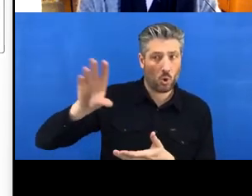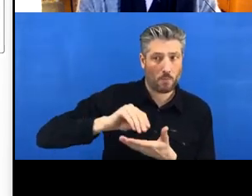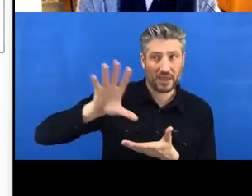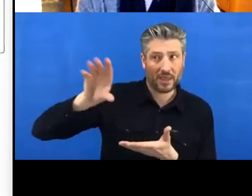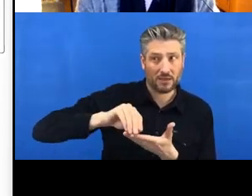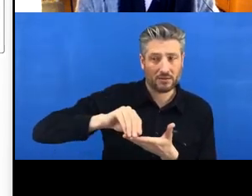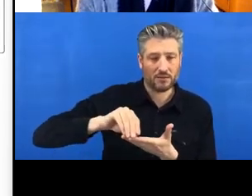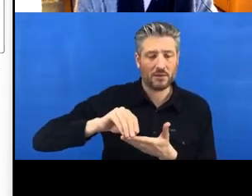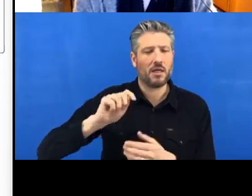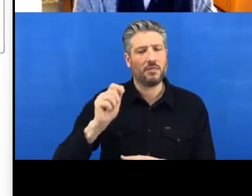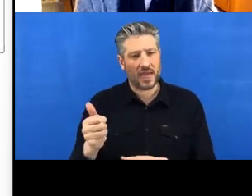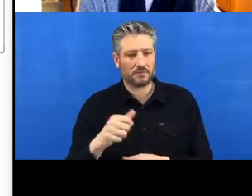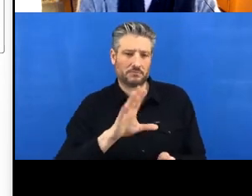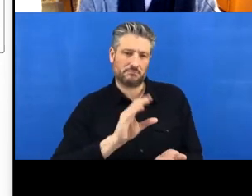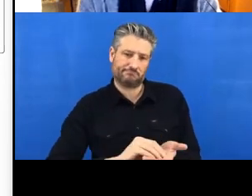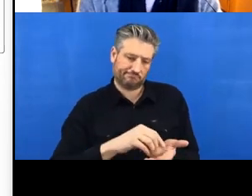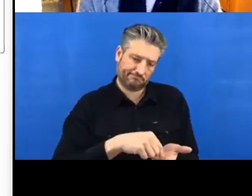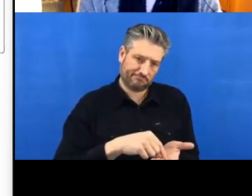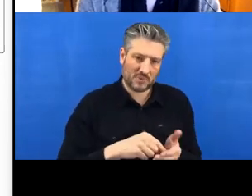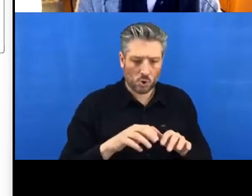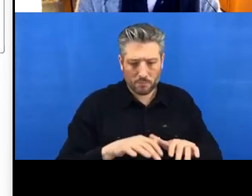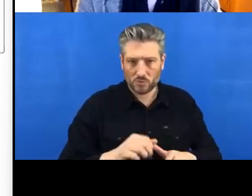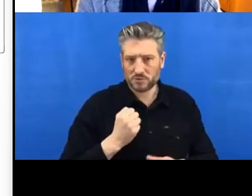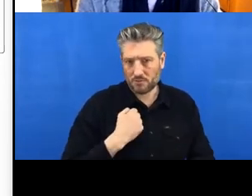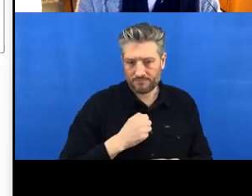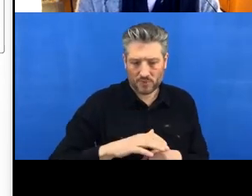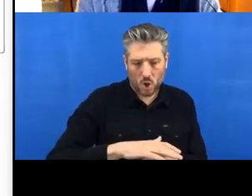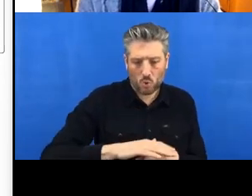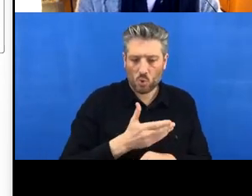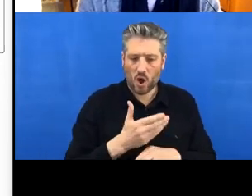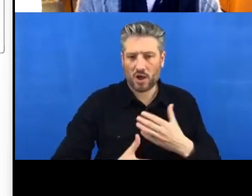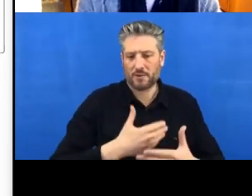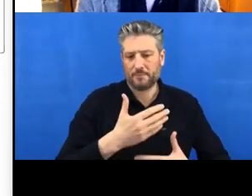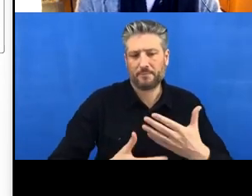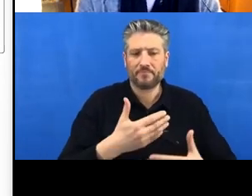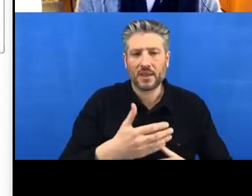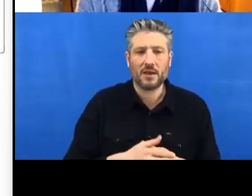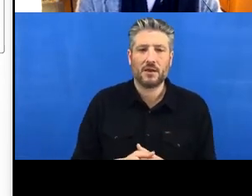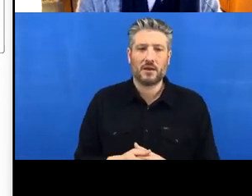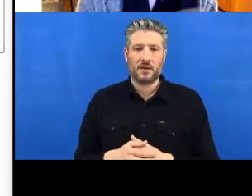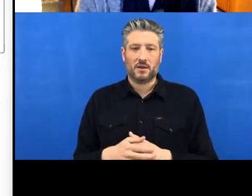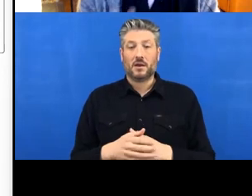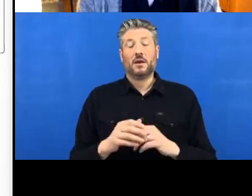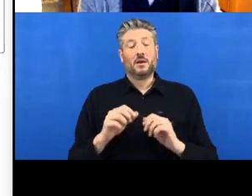and carry on working on it locally. And then at the end- so, I’m going to ask you to do the same thing,